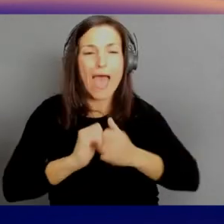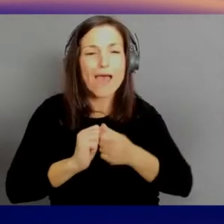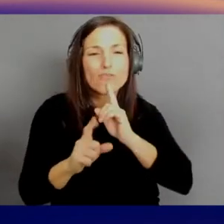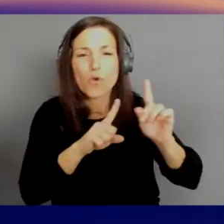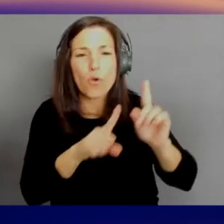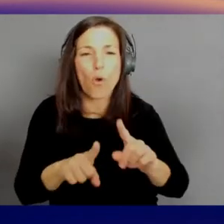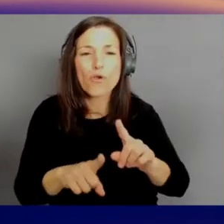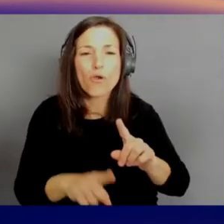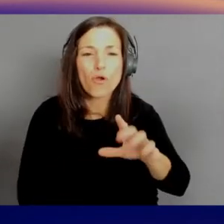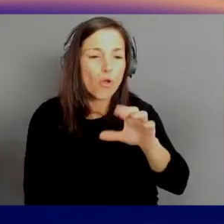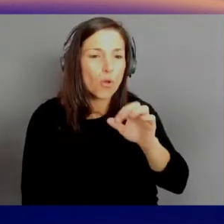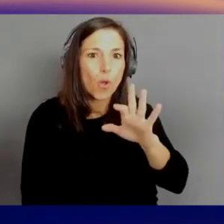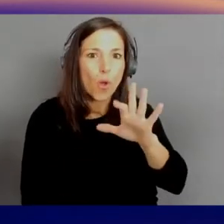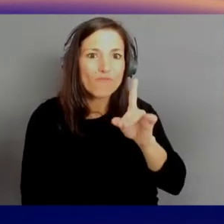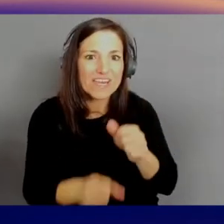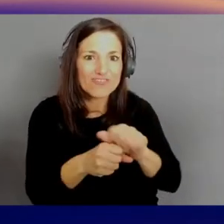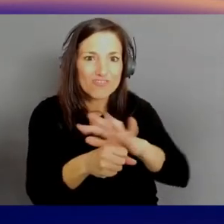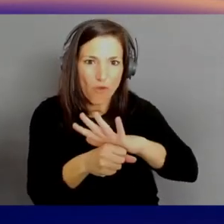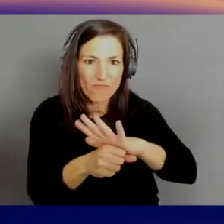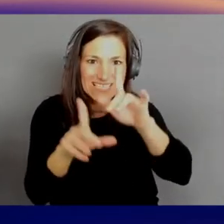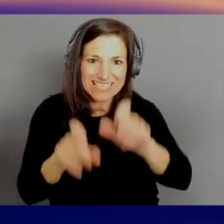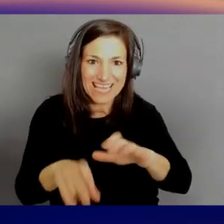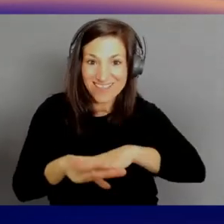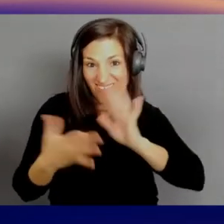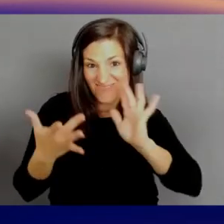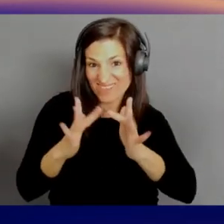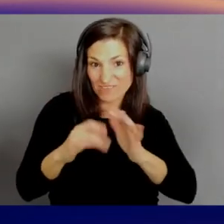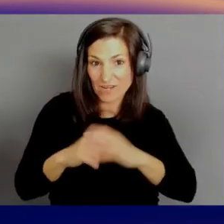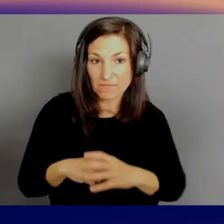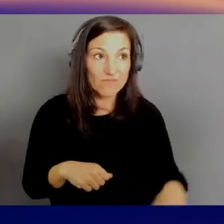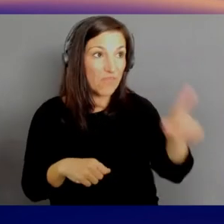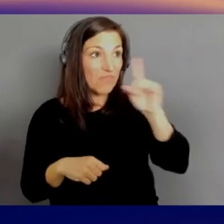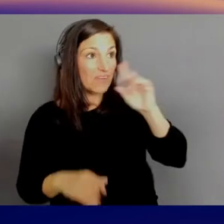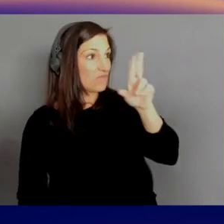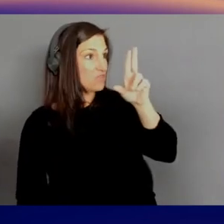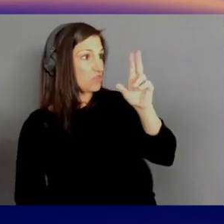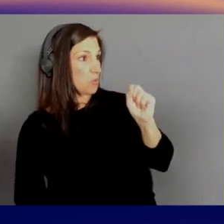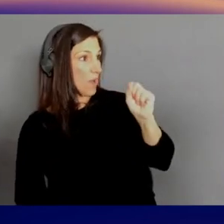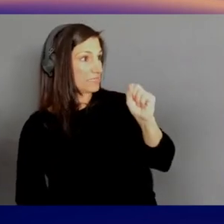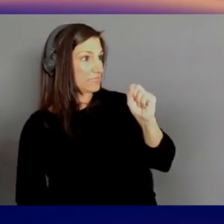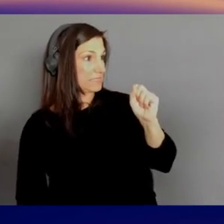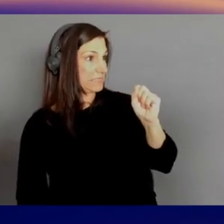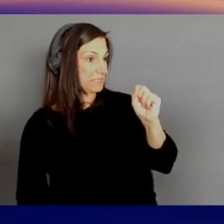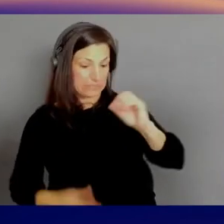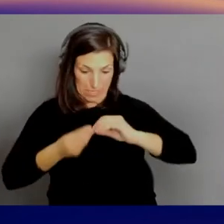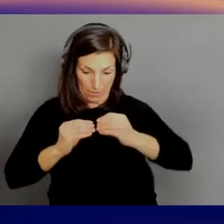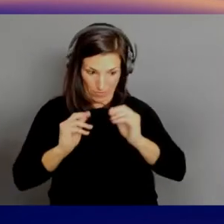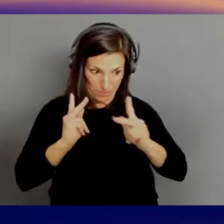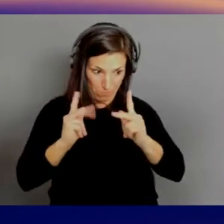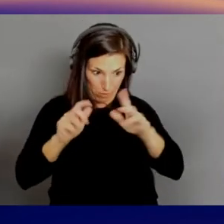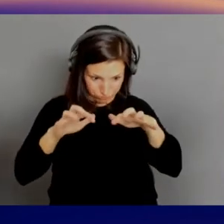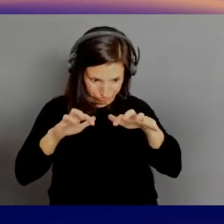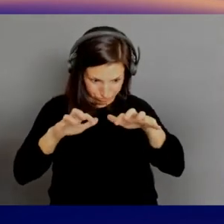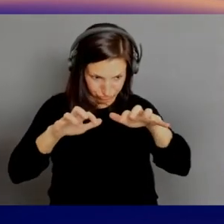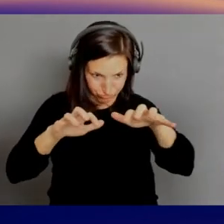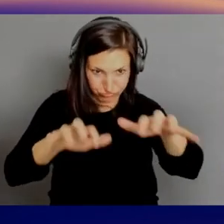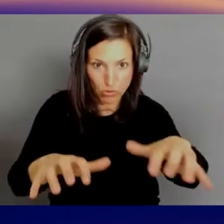Because if you consider the size of the US population, a pretty big undertaking right now. [AM] (laugh) Yeah, there's quite a bit of us. Yeah, that was enabled by the cloud.